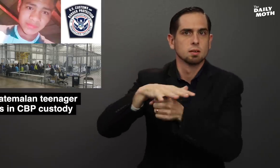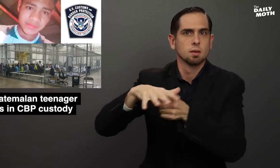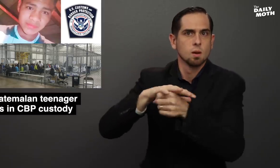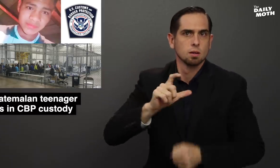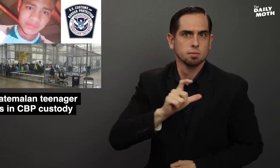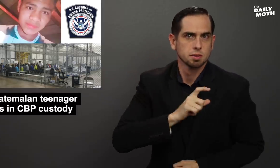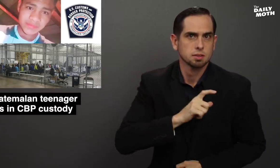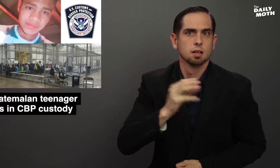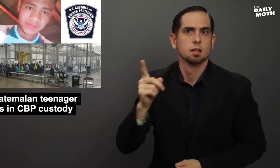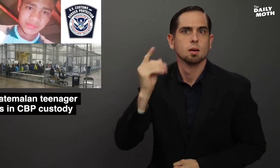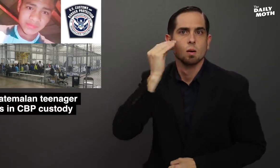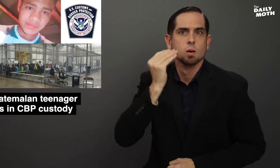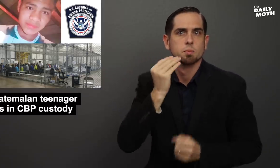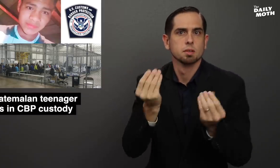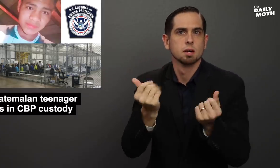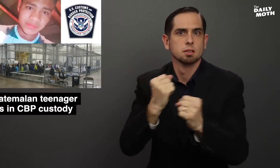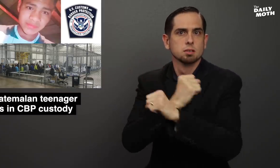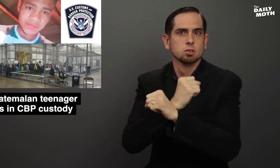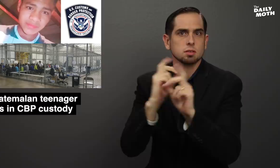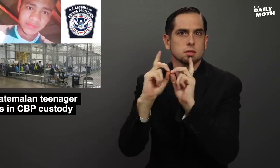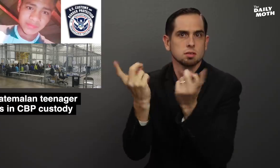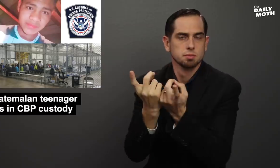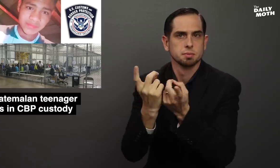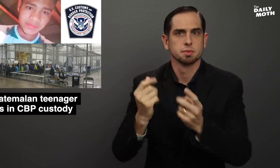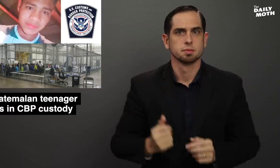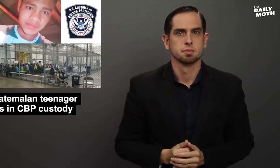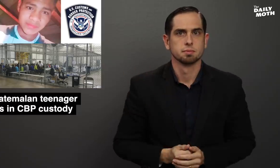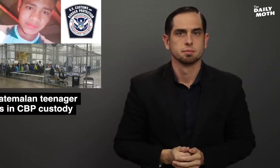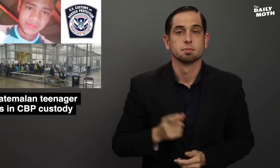local police, and the Homeland Security Department.